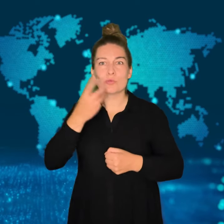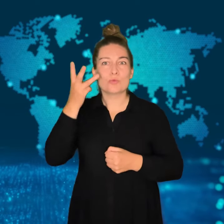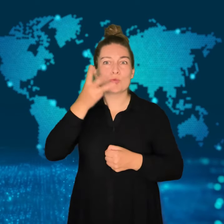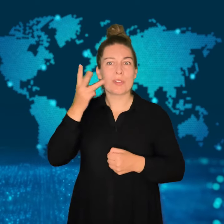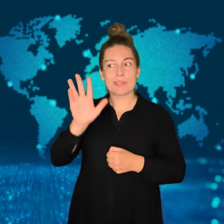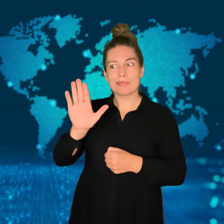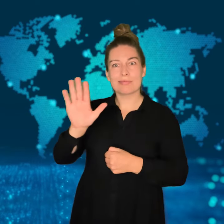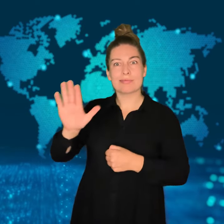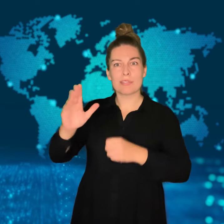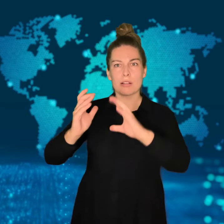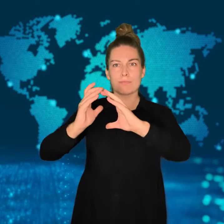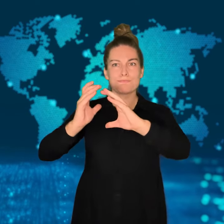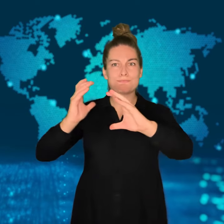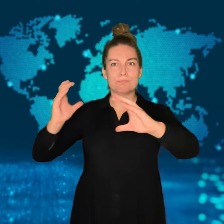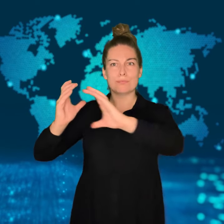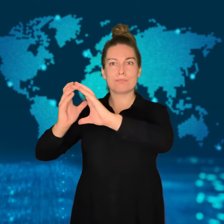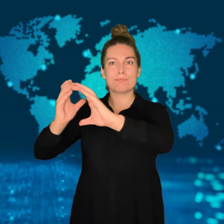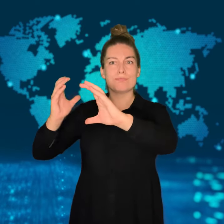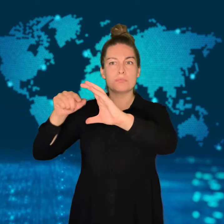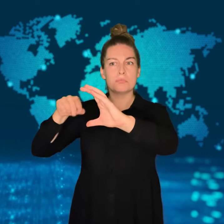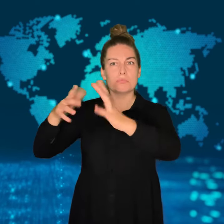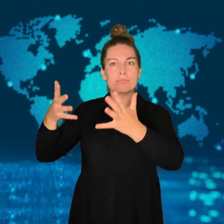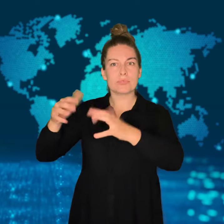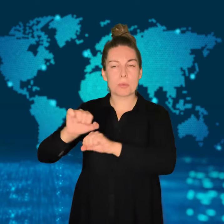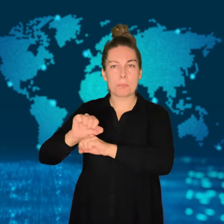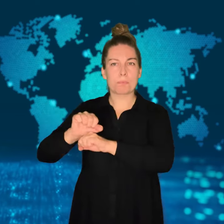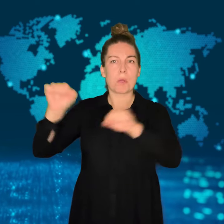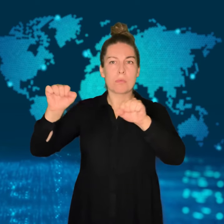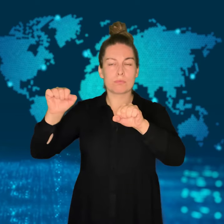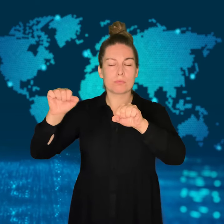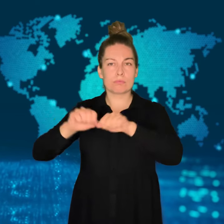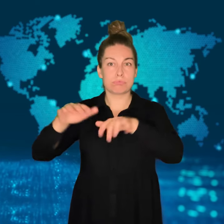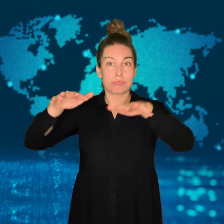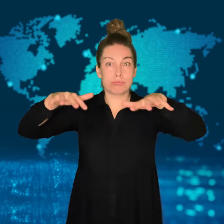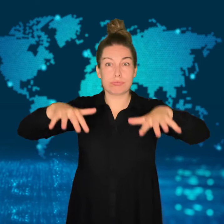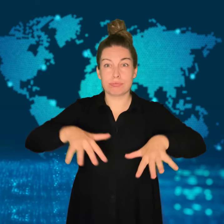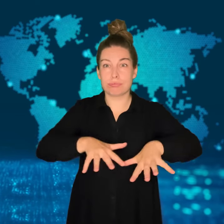an accident took place.